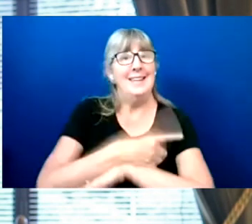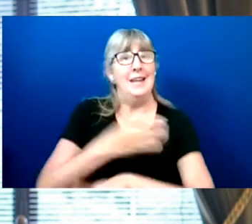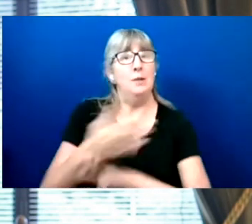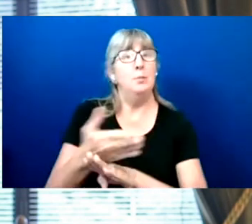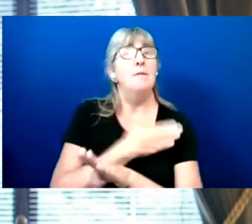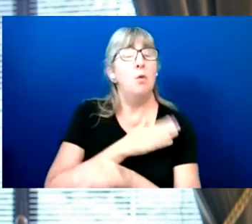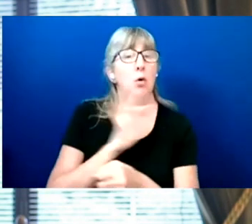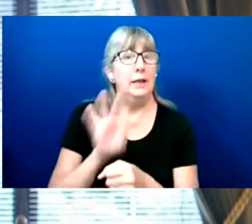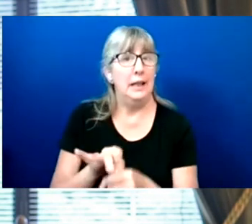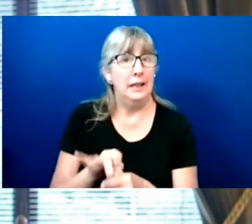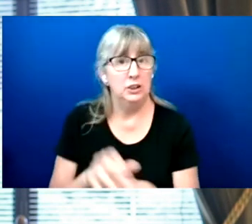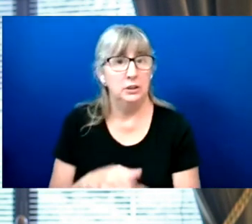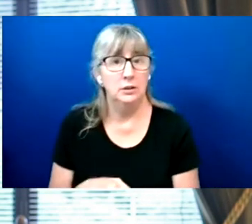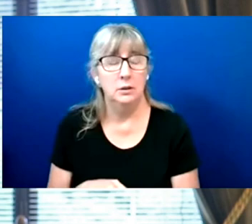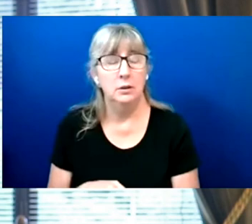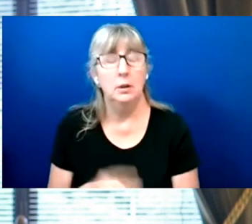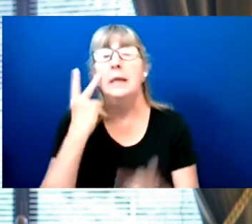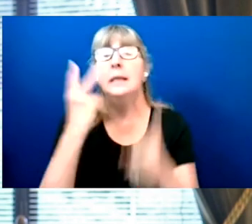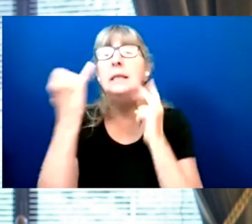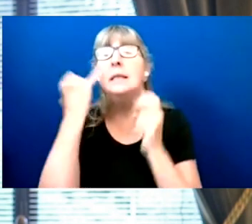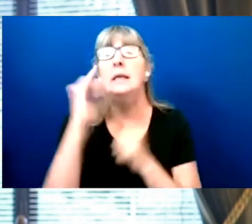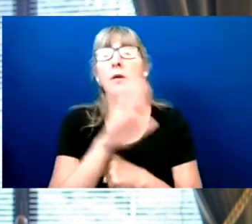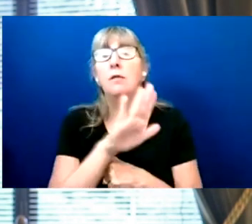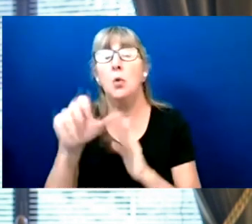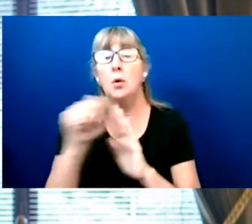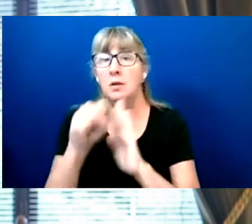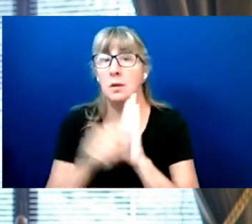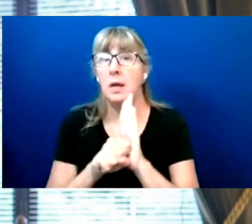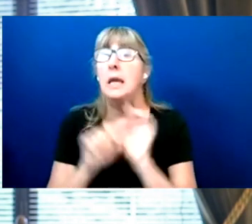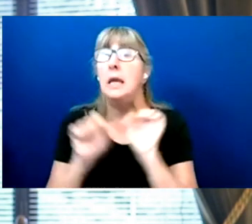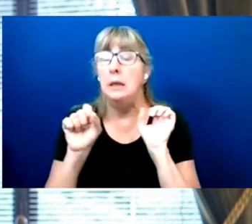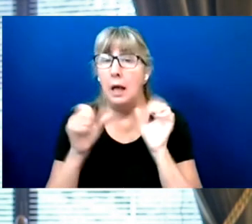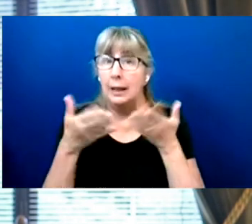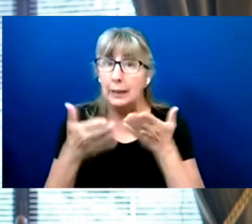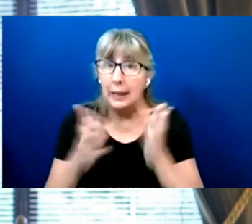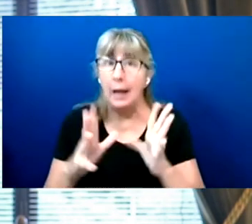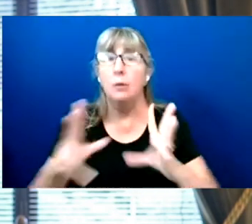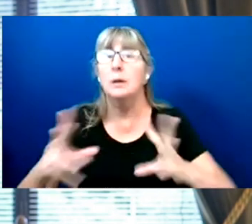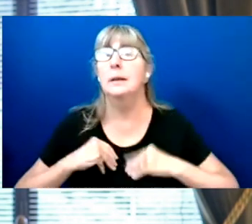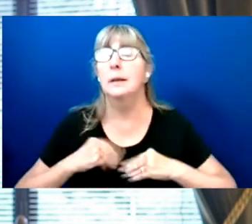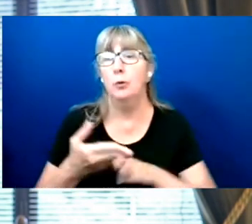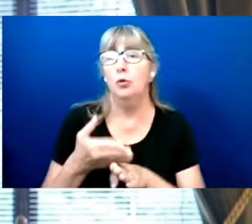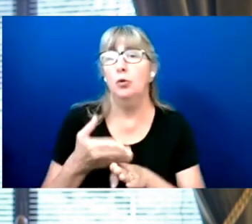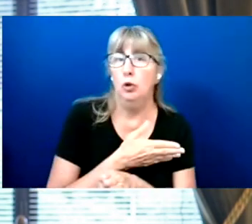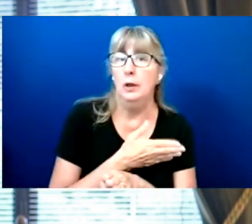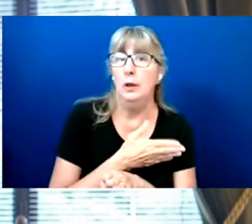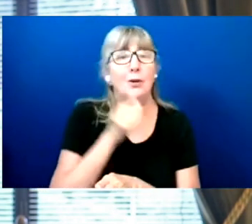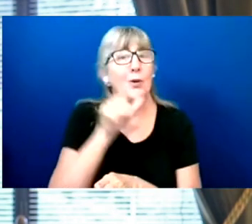Check to see if your state has an early voting option so you can avoid the election day rush.